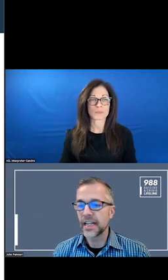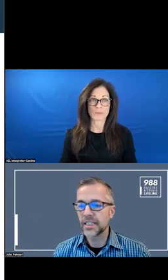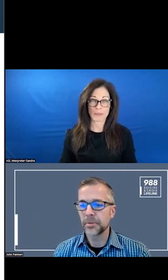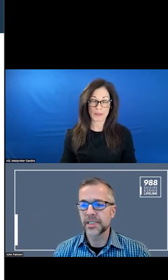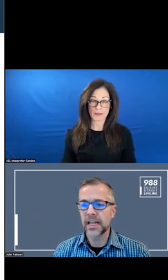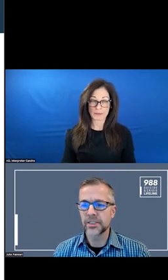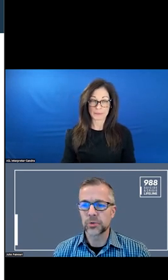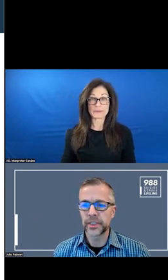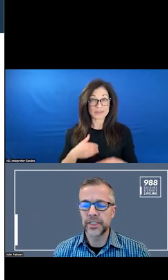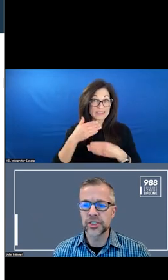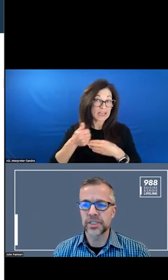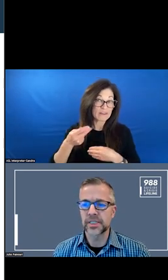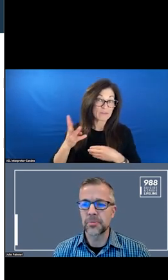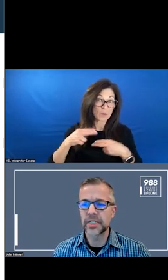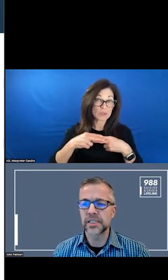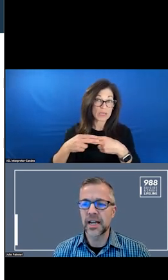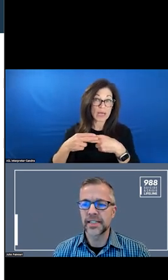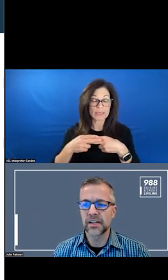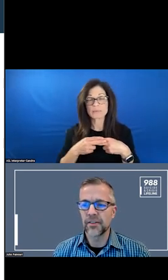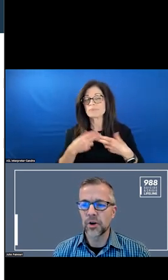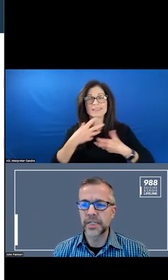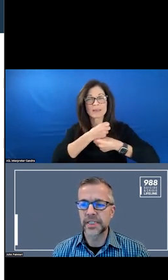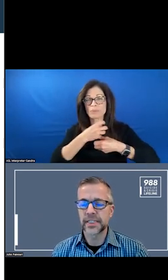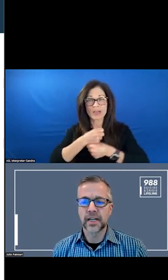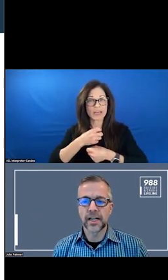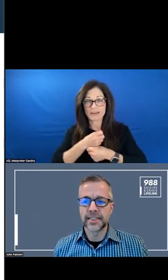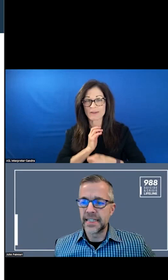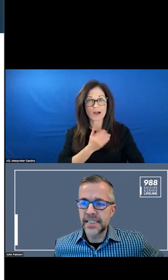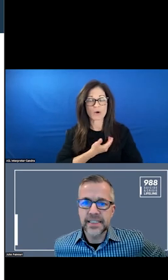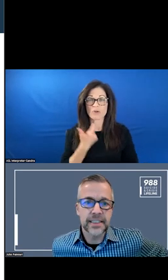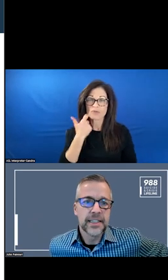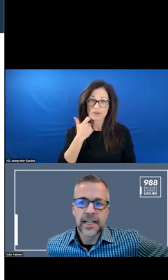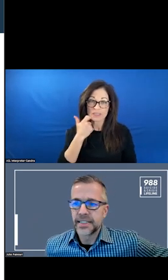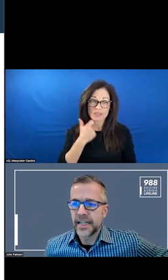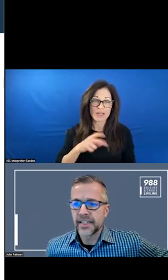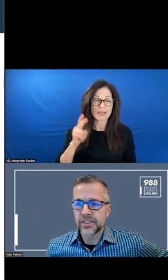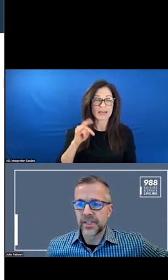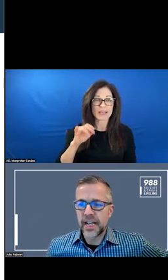THESE NEXT COUPLE OF SLIDES ARE JUST SUMMARY SLIDES OF THE